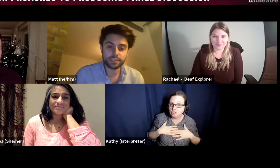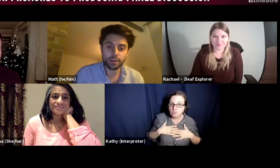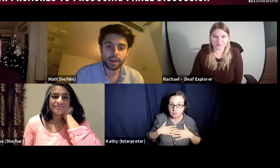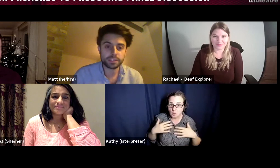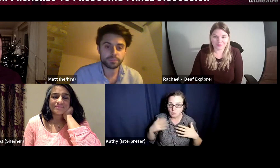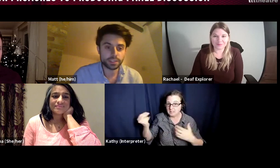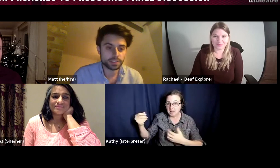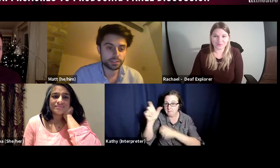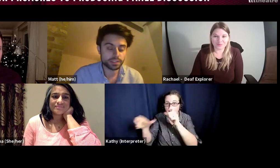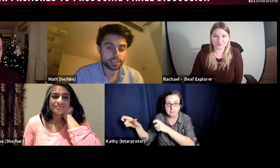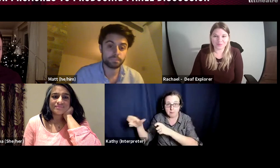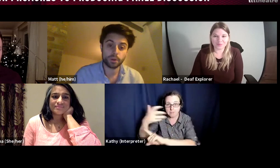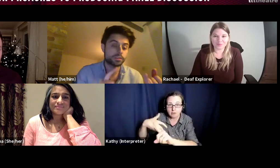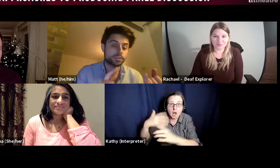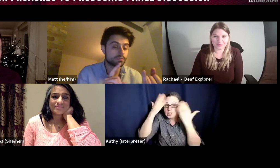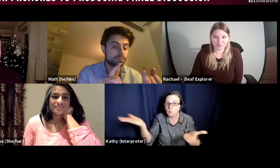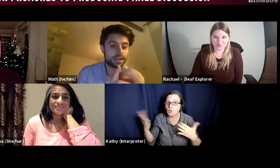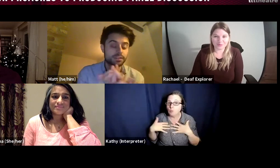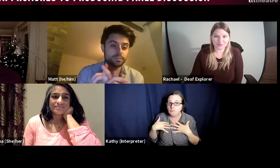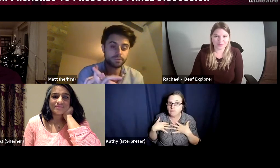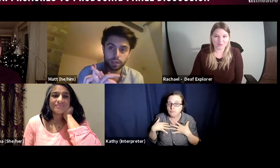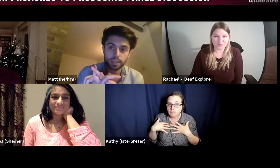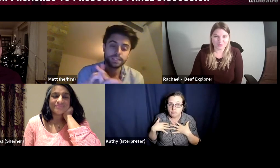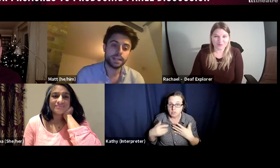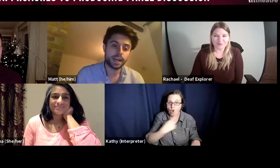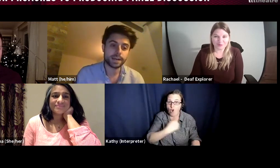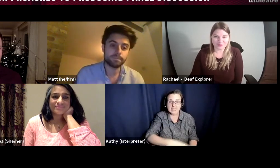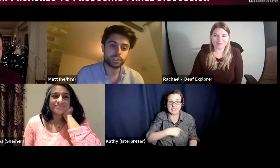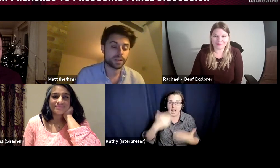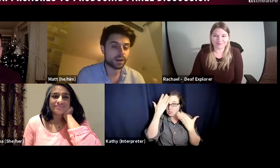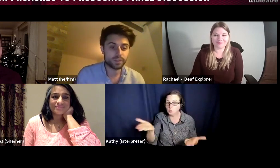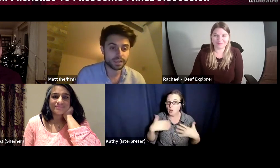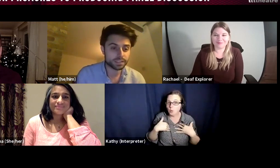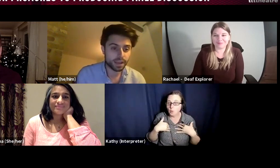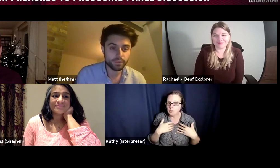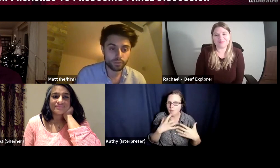having some contingency both in terms of time and in terms of money to allow for things that you've